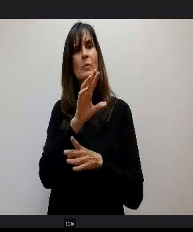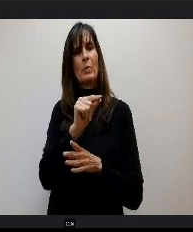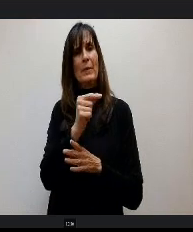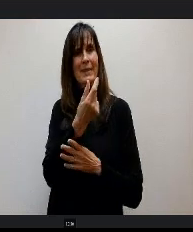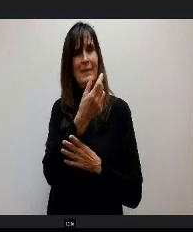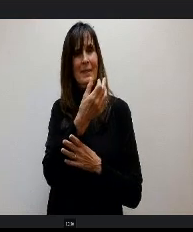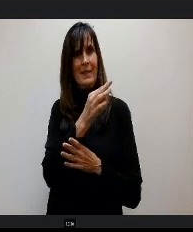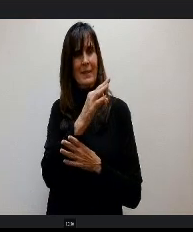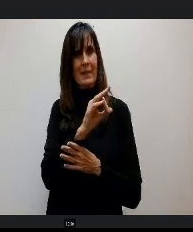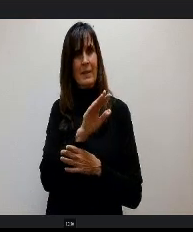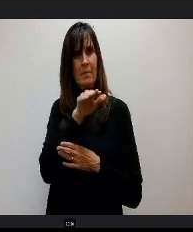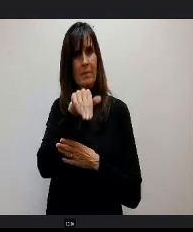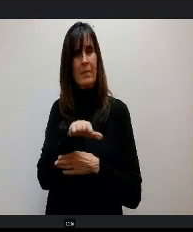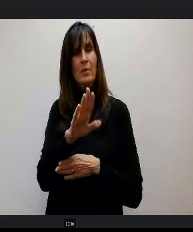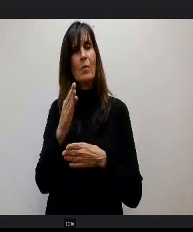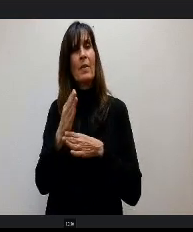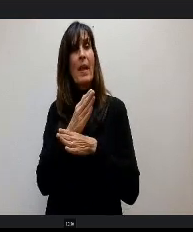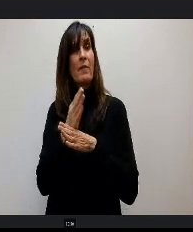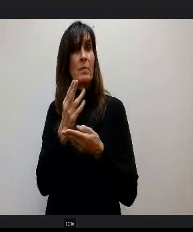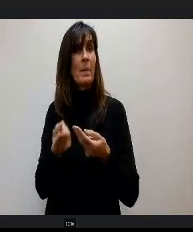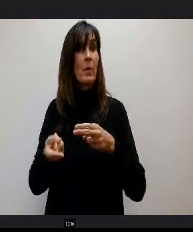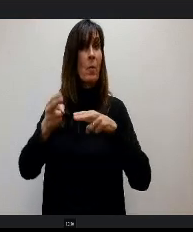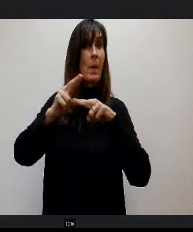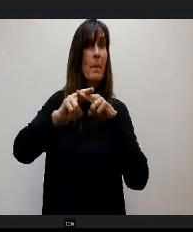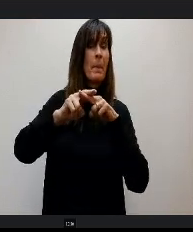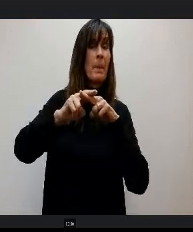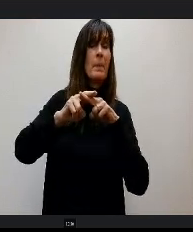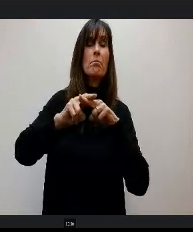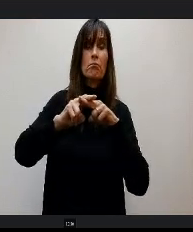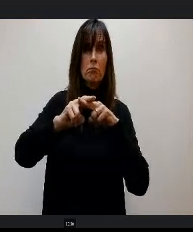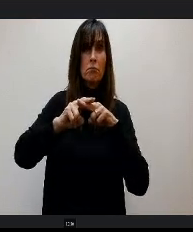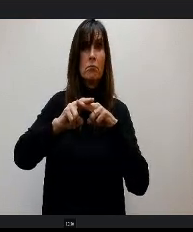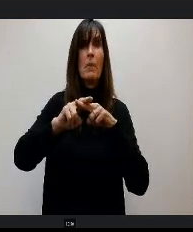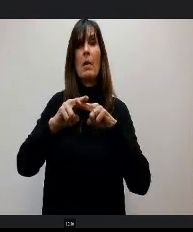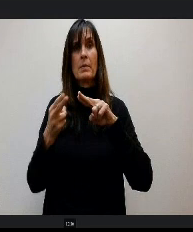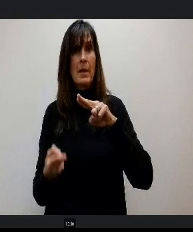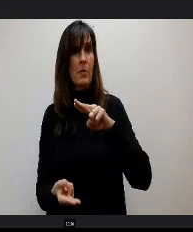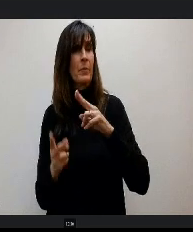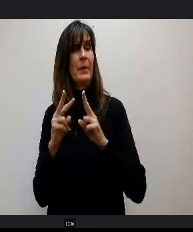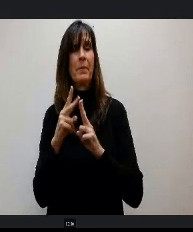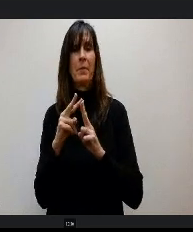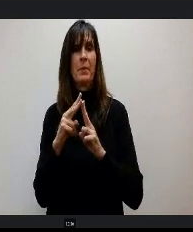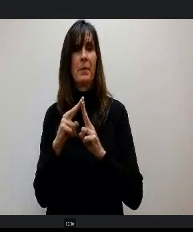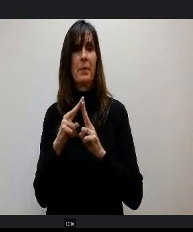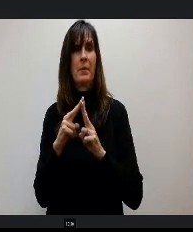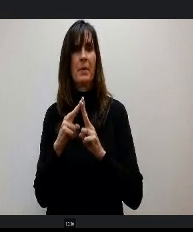averages could go up and just like they could go o down. And so 23 dollars is not a lot.